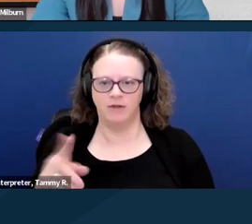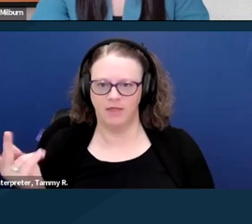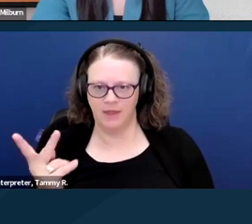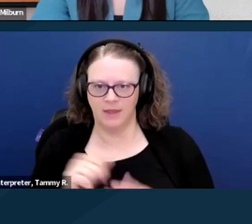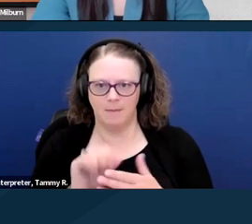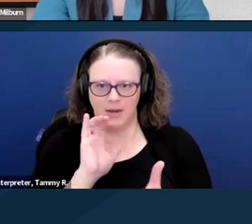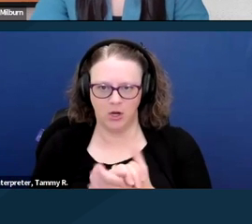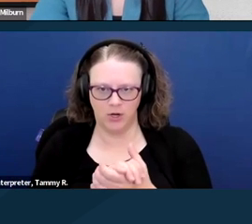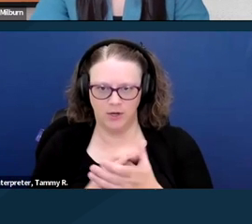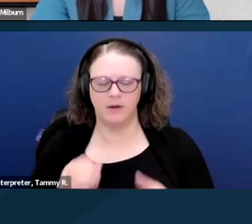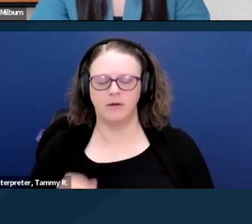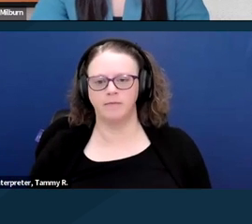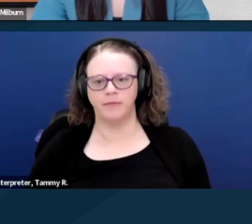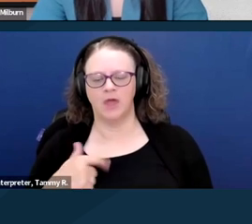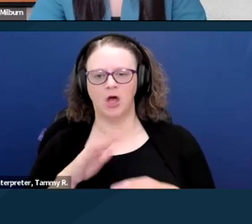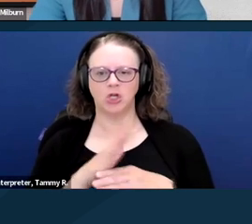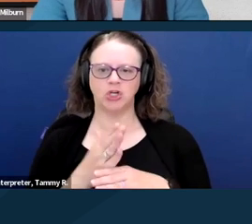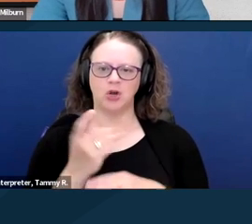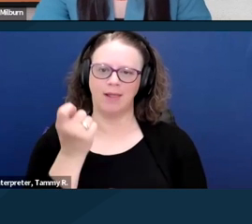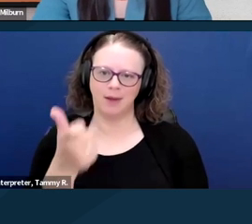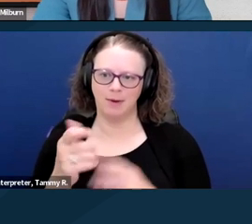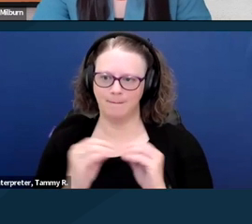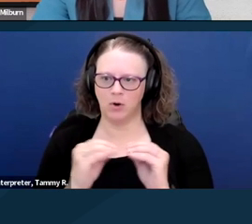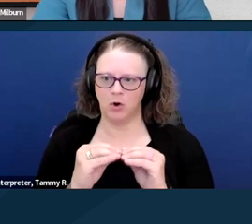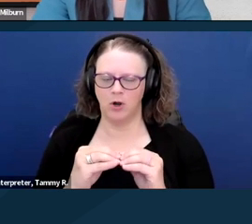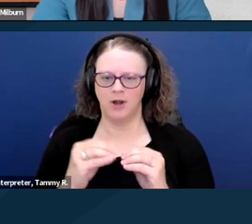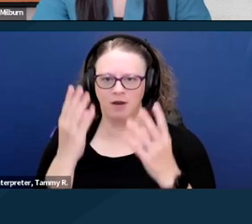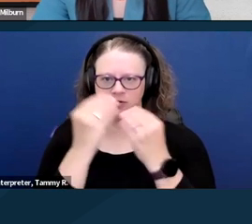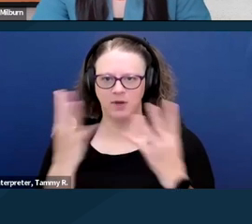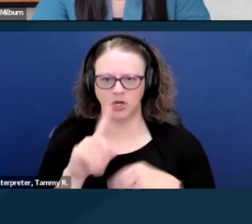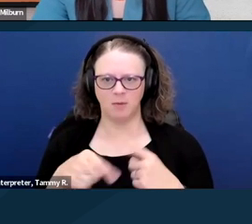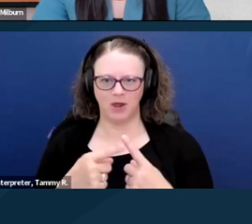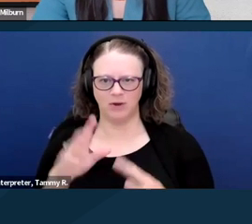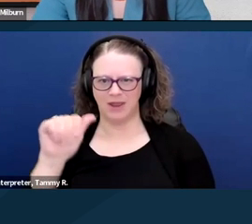And I'll share just a little bit more information about what that asset limit means